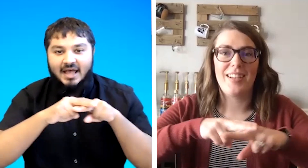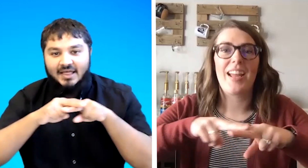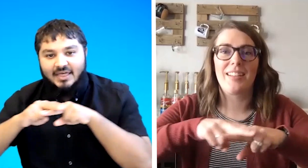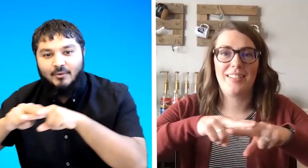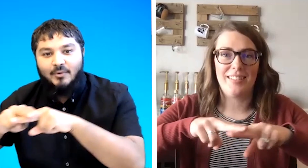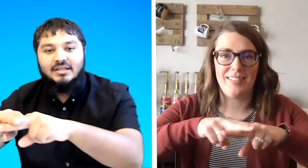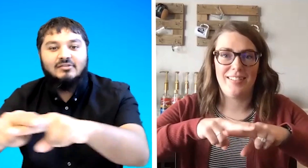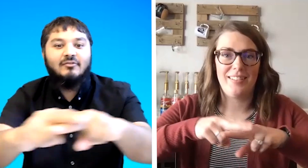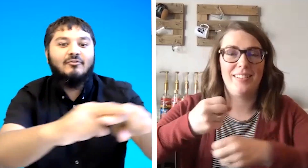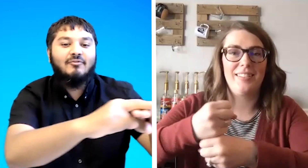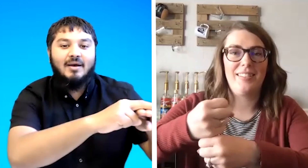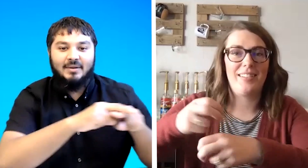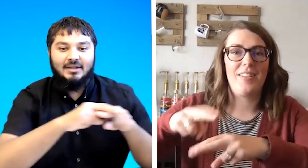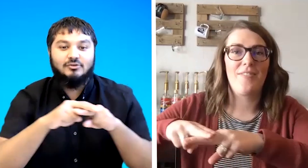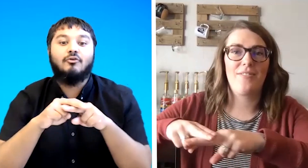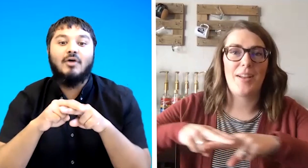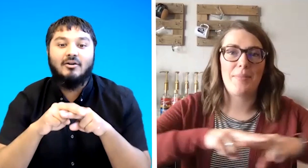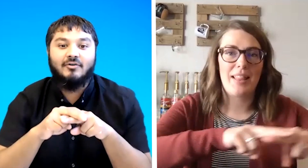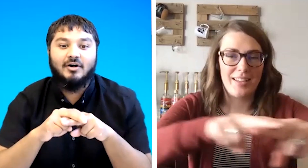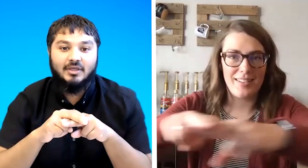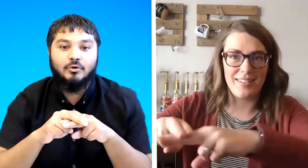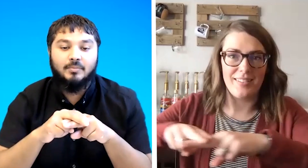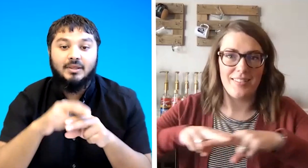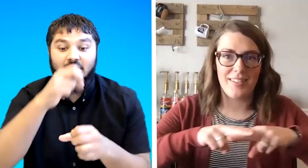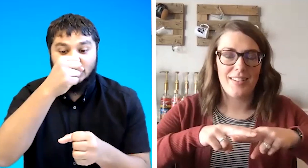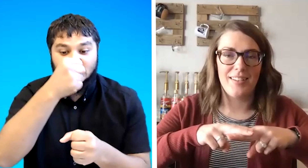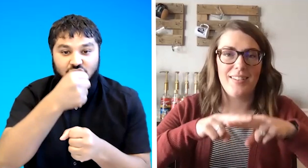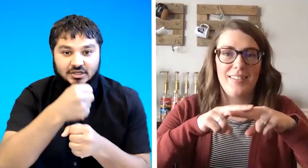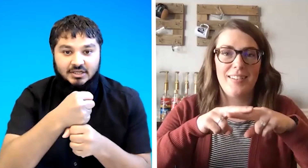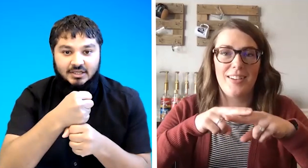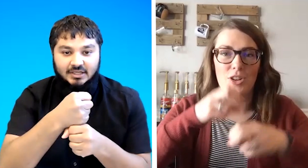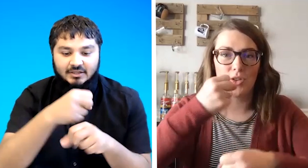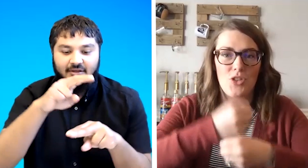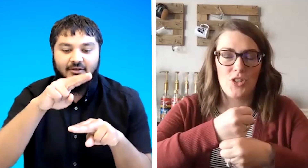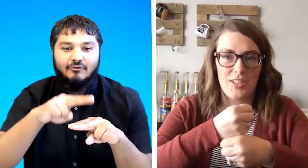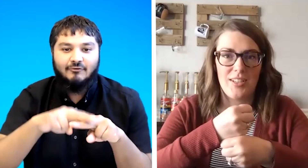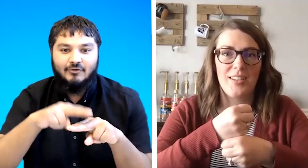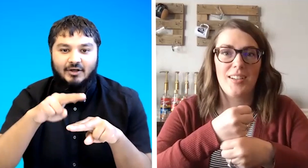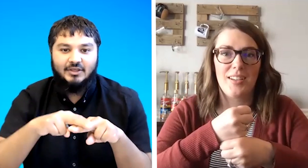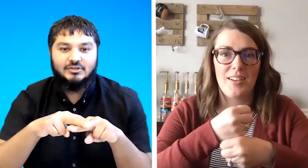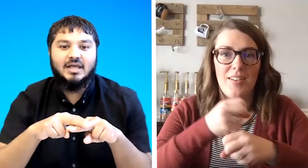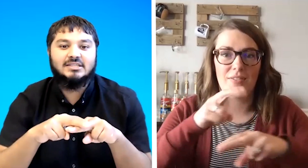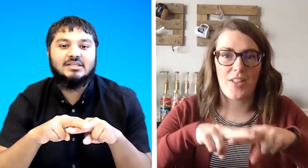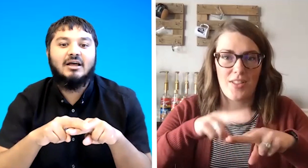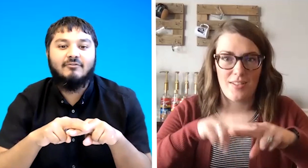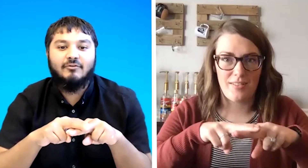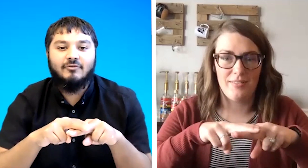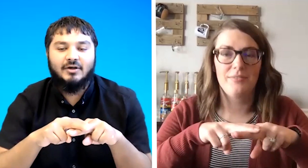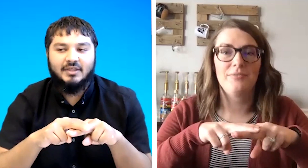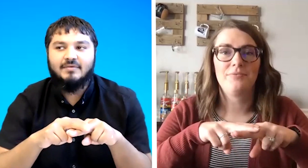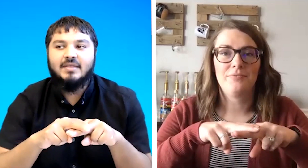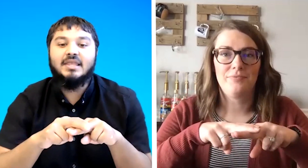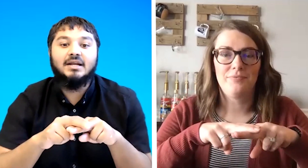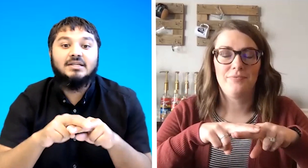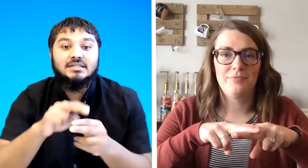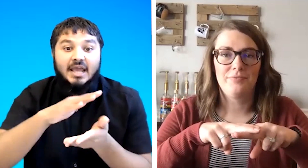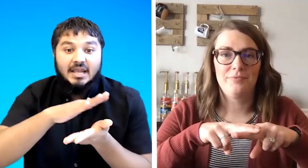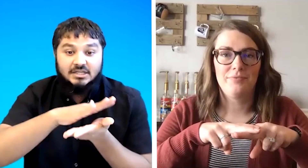and that one is family so grandfather would be g father so that's a sign for father then i teach h